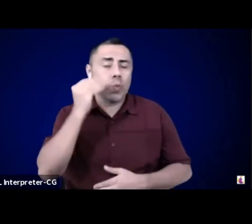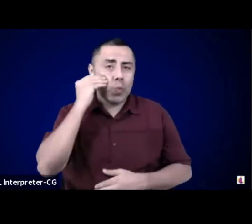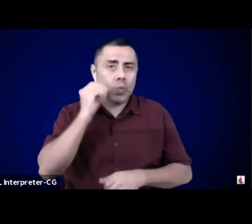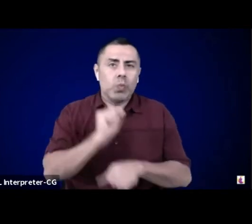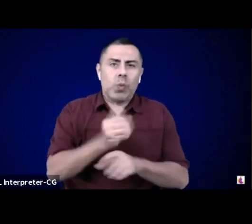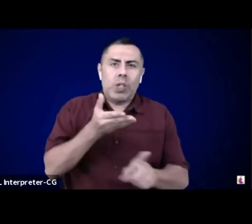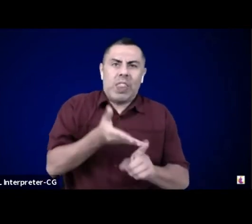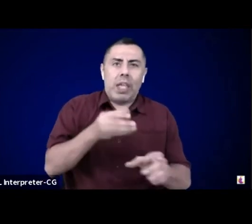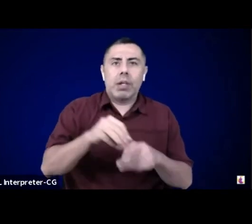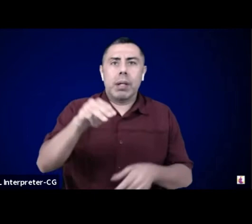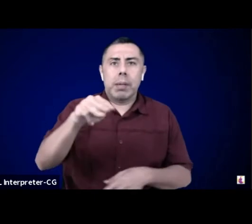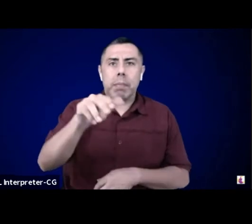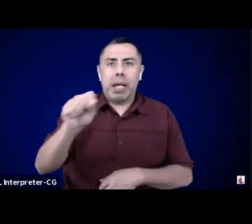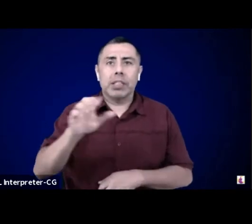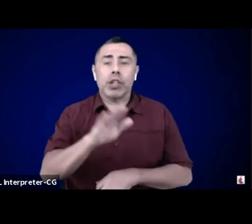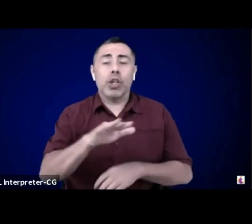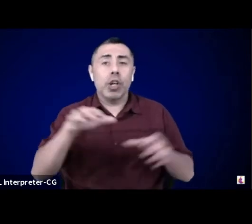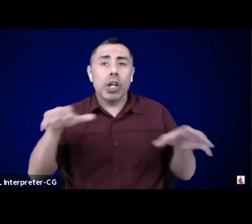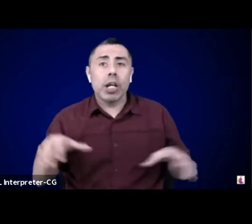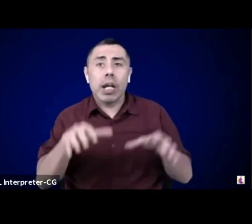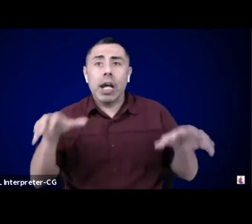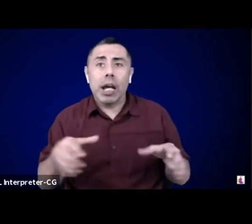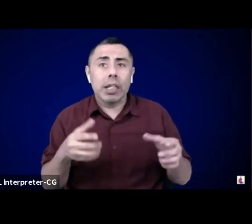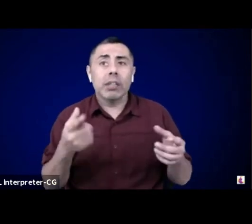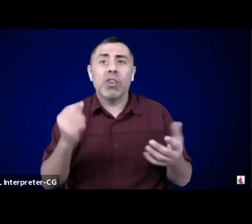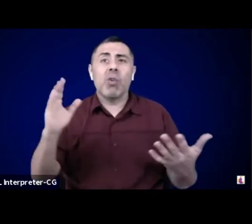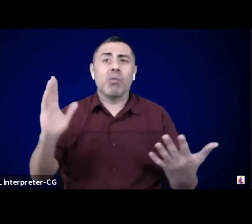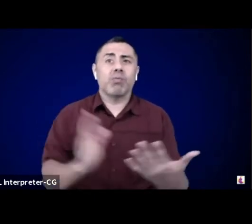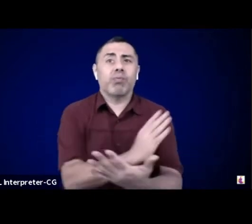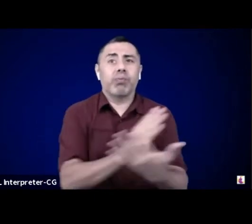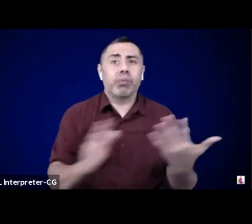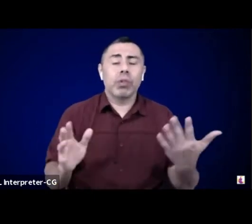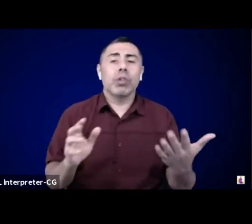Coming to you live from occupied Munsee and Mohican land